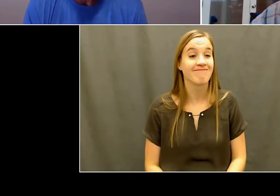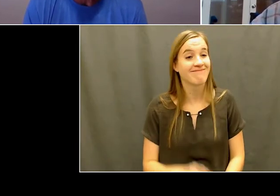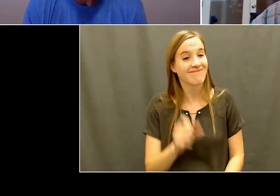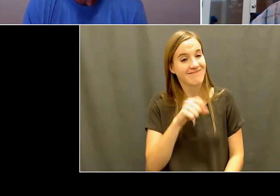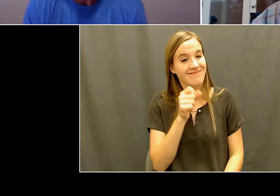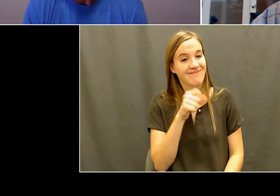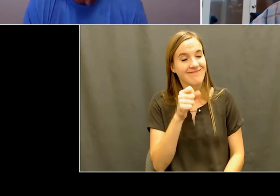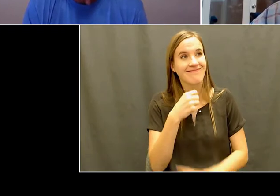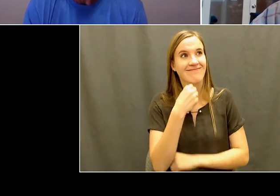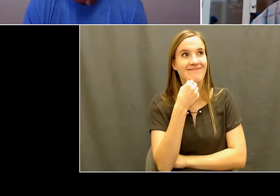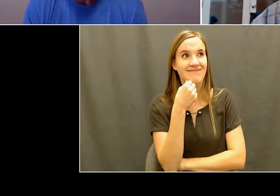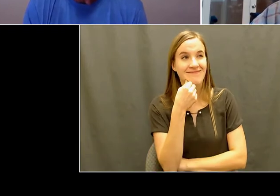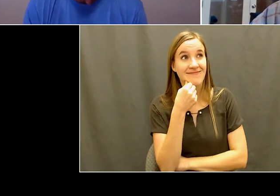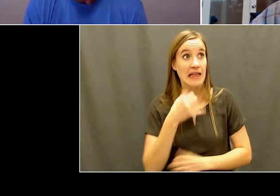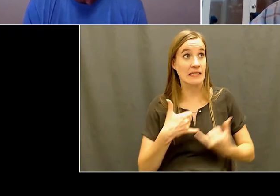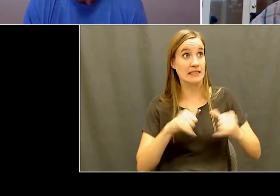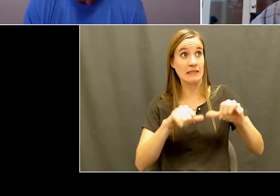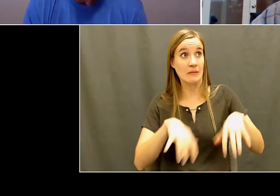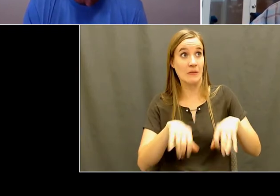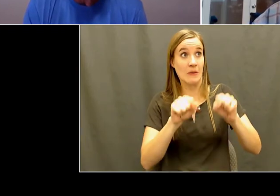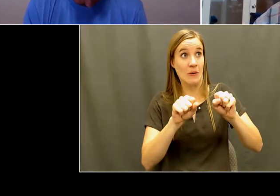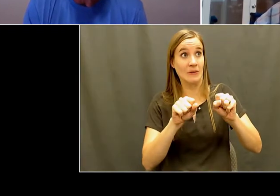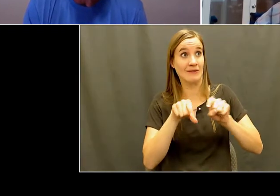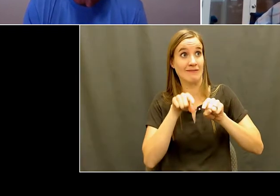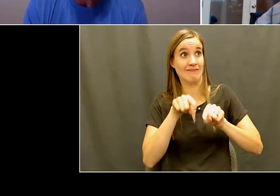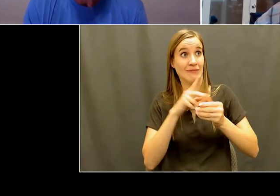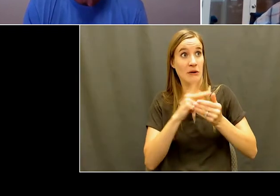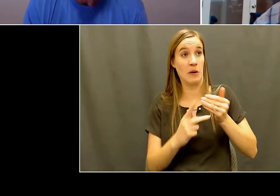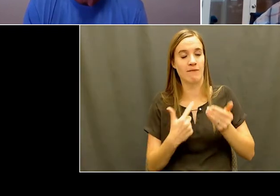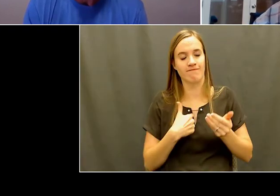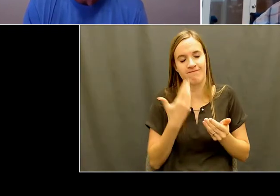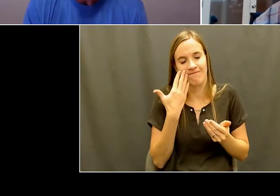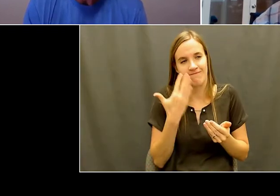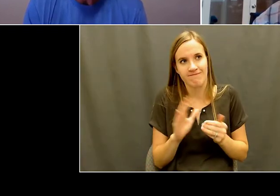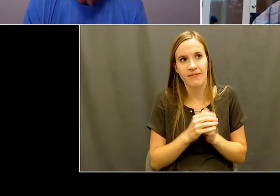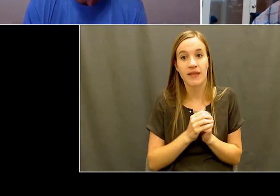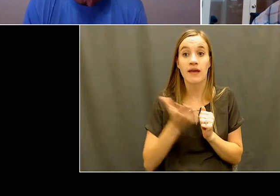they would, but we would all come together and in the